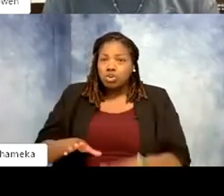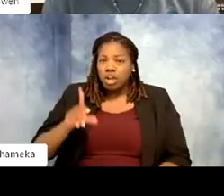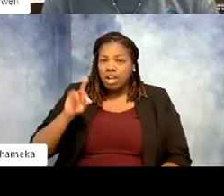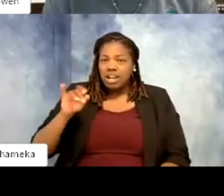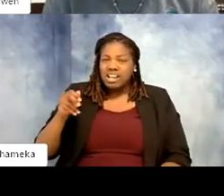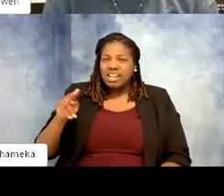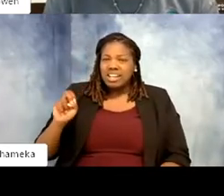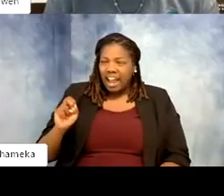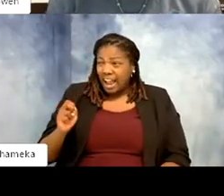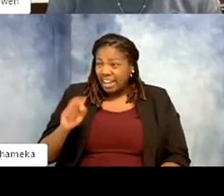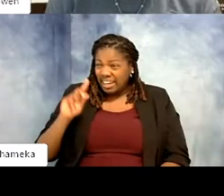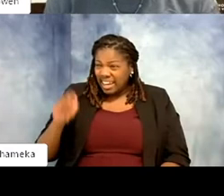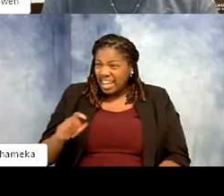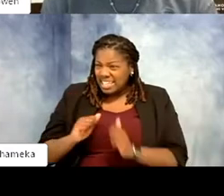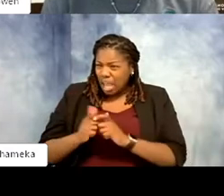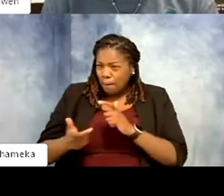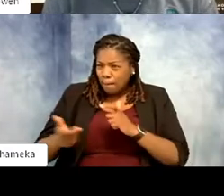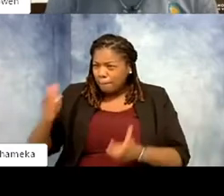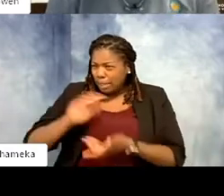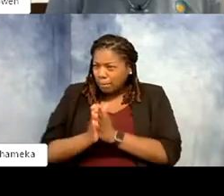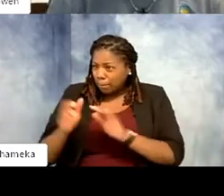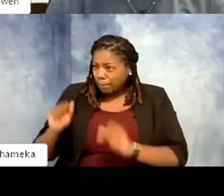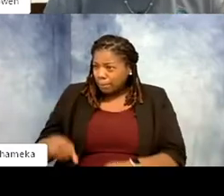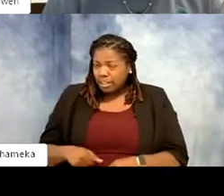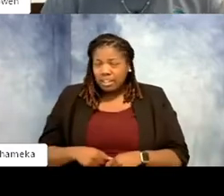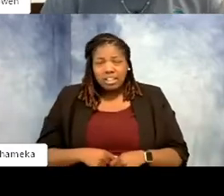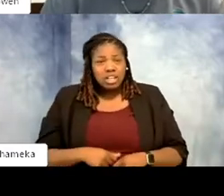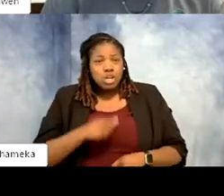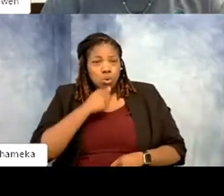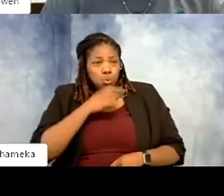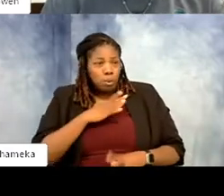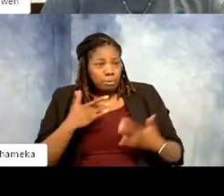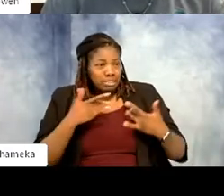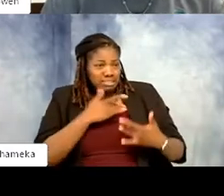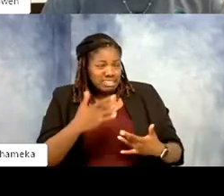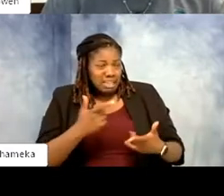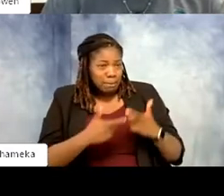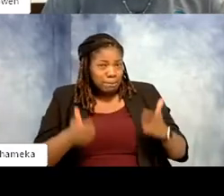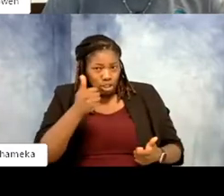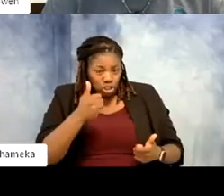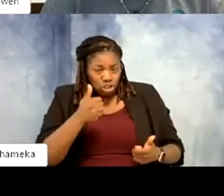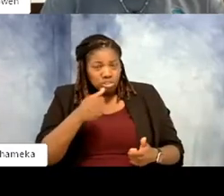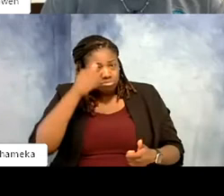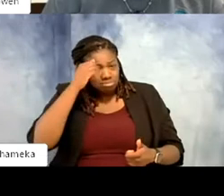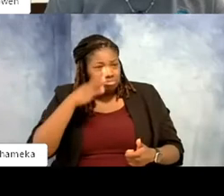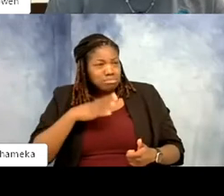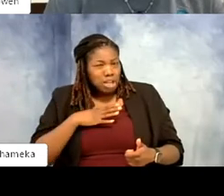do cassowaries get? >>Gwen: So females are normally bigger. Our males we get weights on them again we use scales